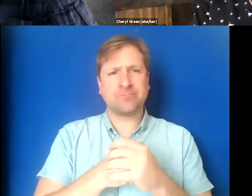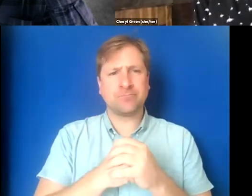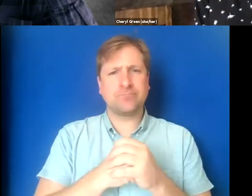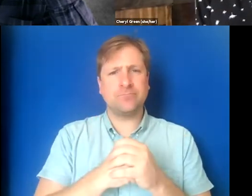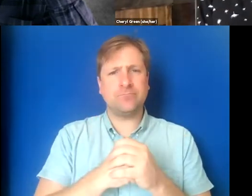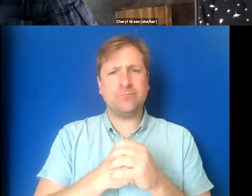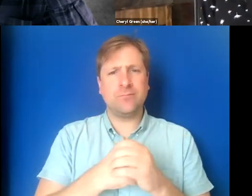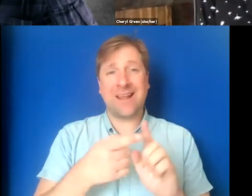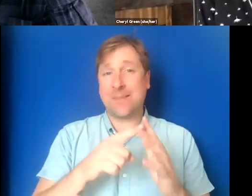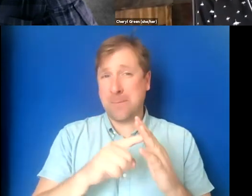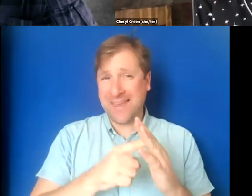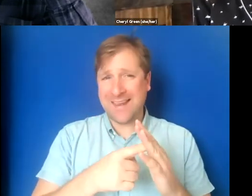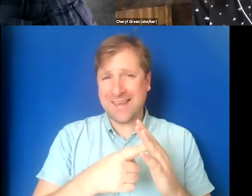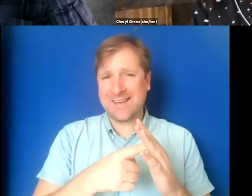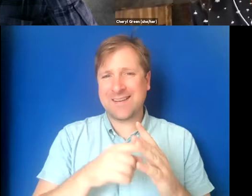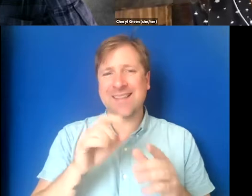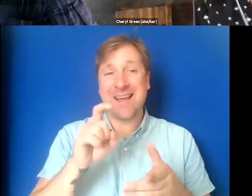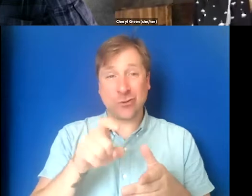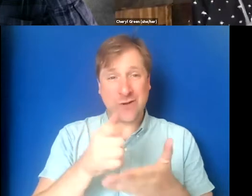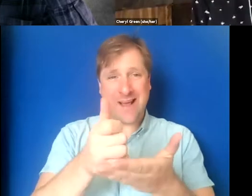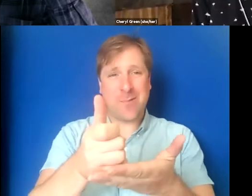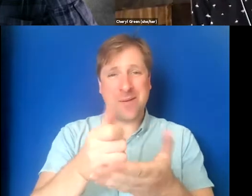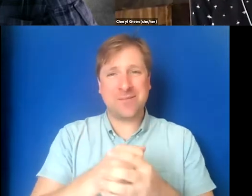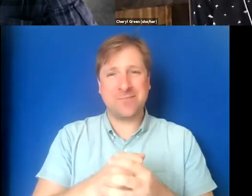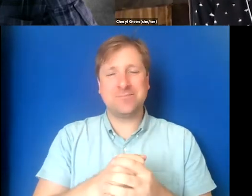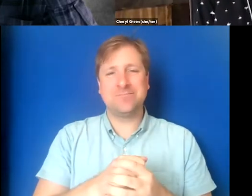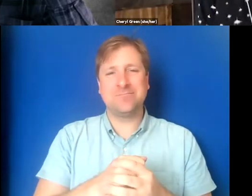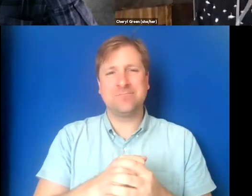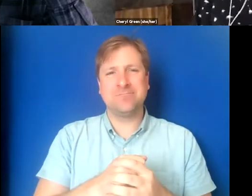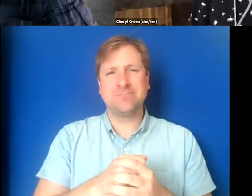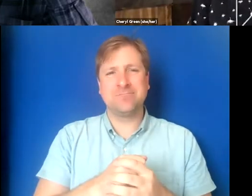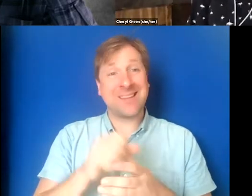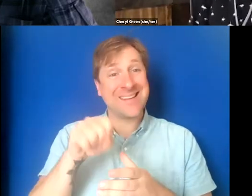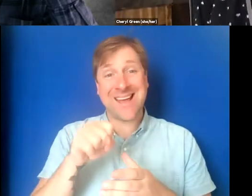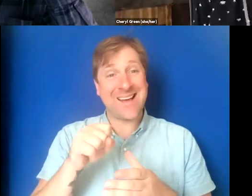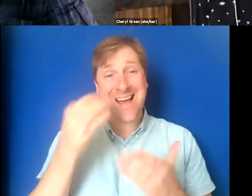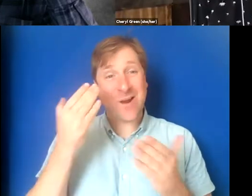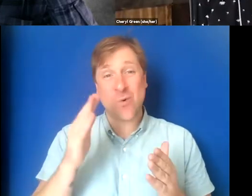from the beginning, that should help. I don't know what to say that.